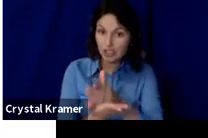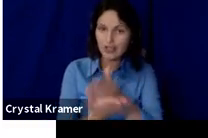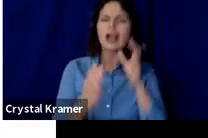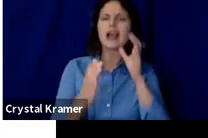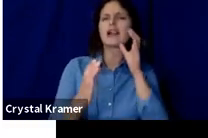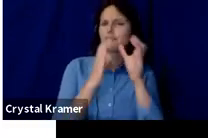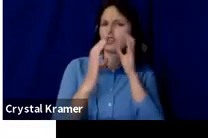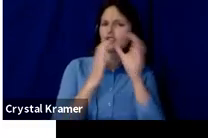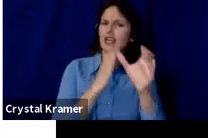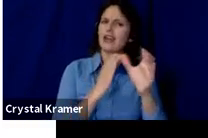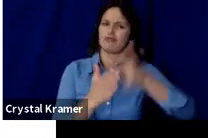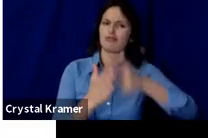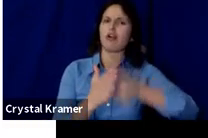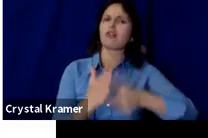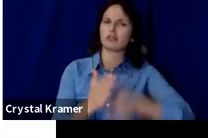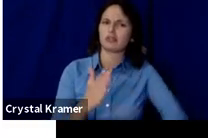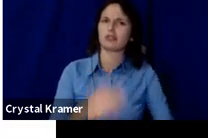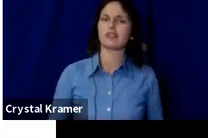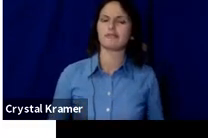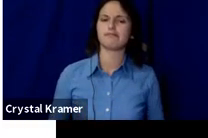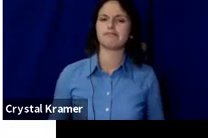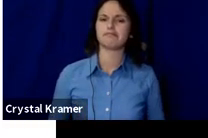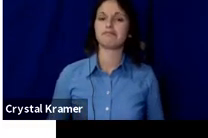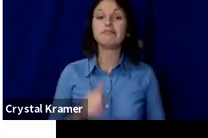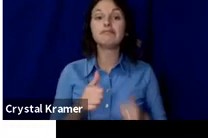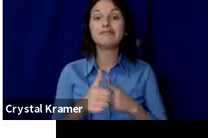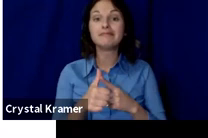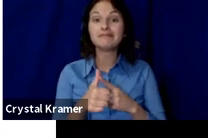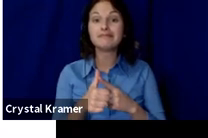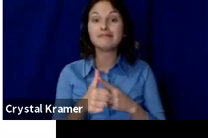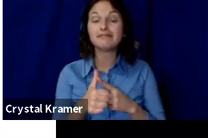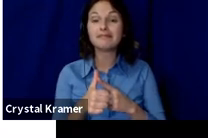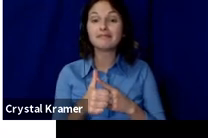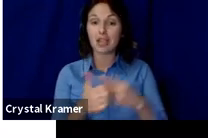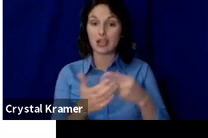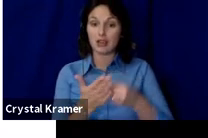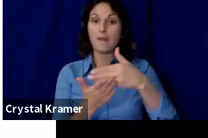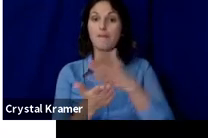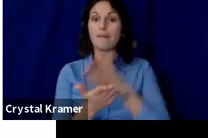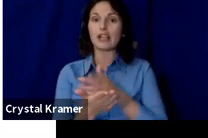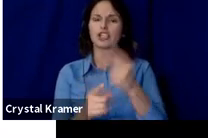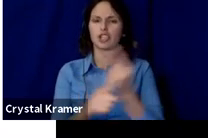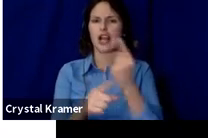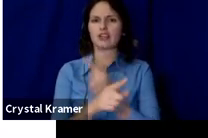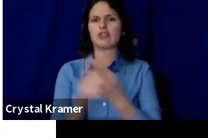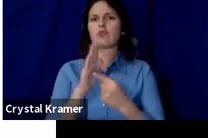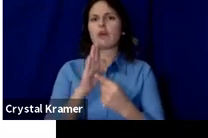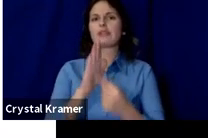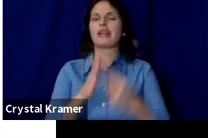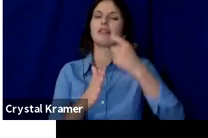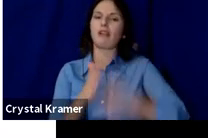First, your budget should accurately represent the cost to execute your project in the way